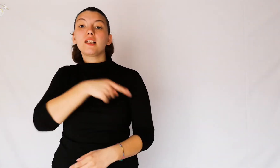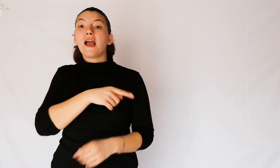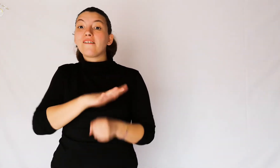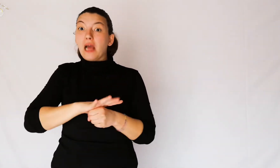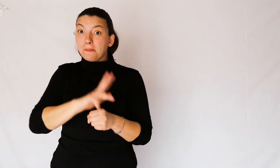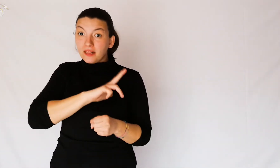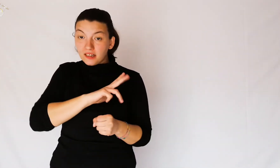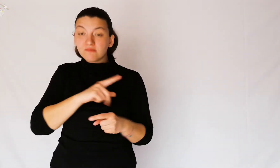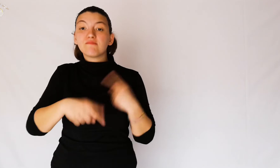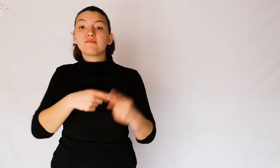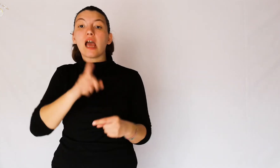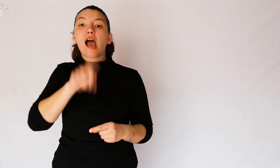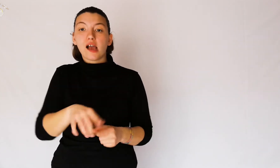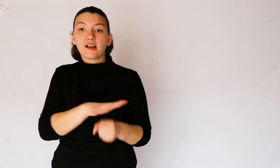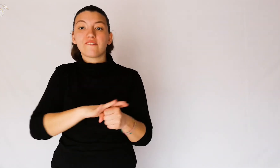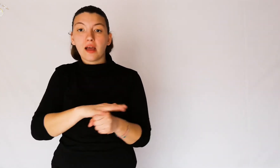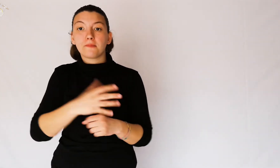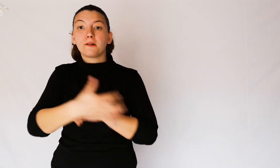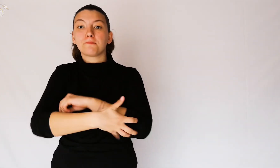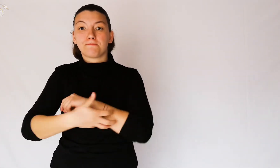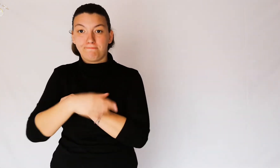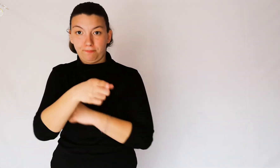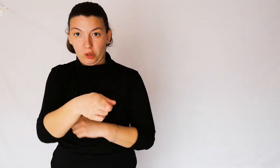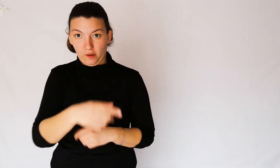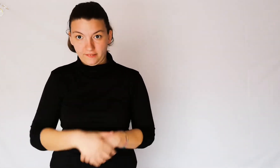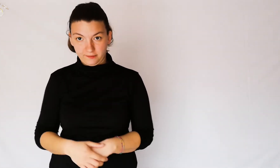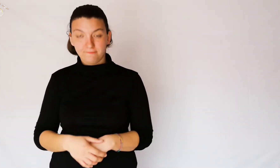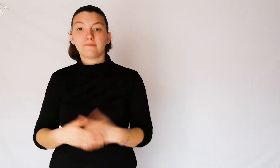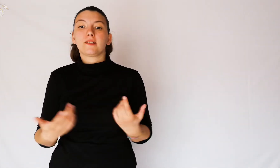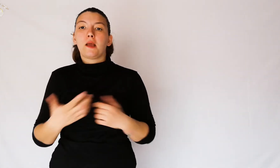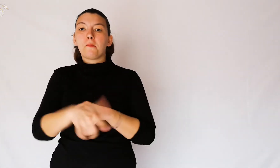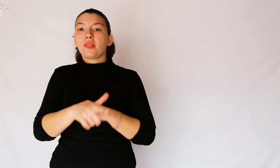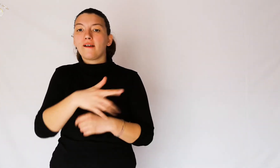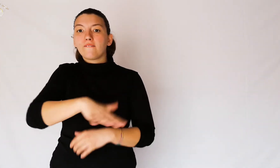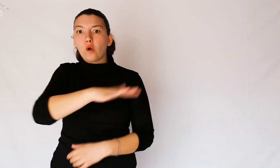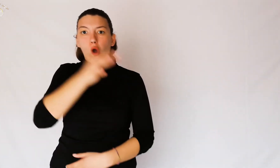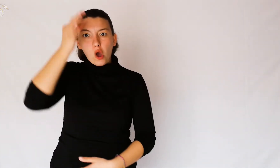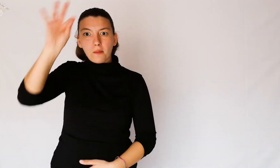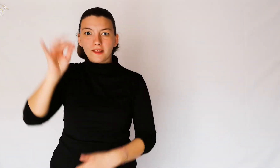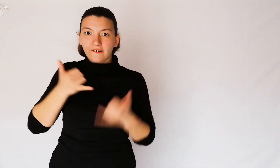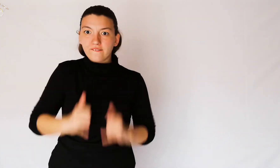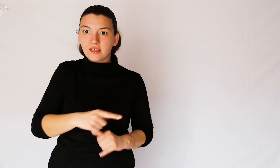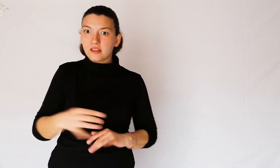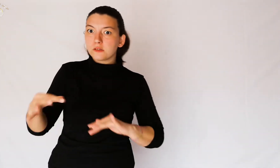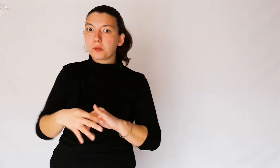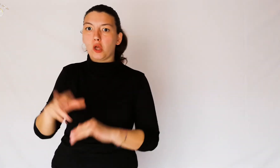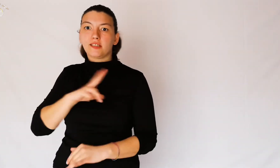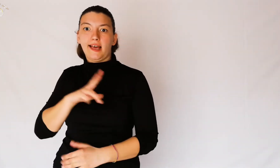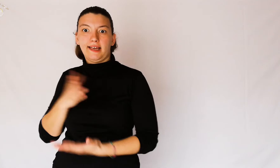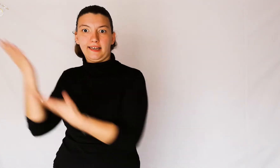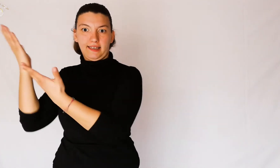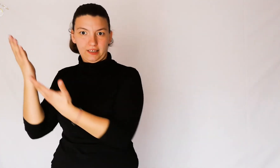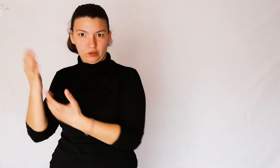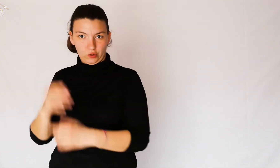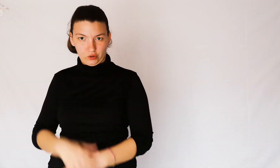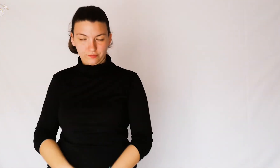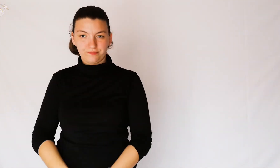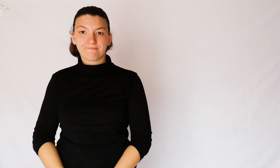It happened not only in rich families but also in poor ones, because their purpose was to marry their daughters to rich men.